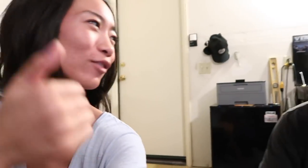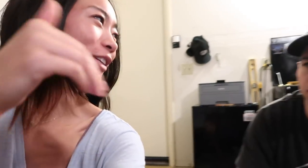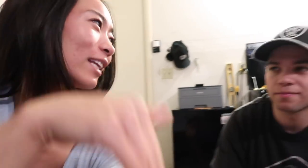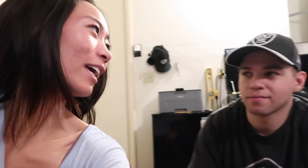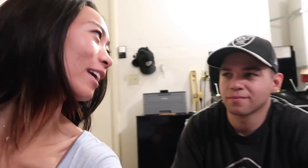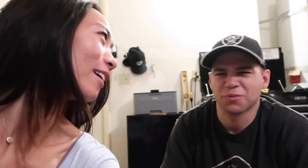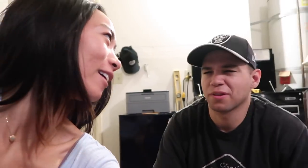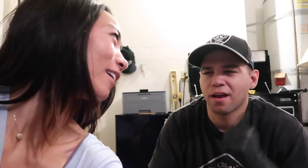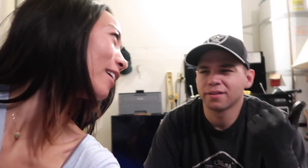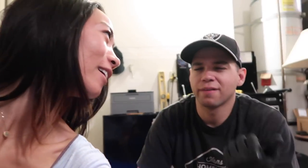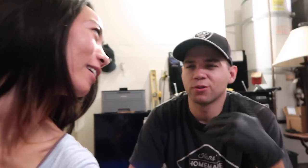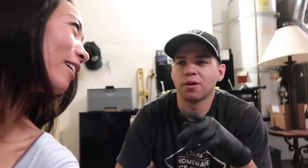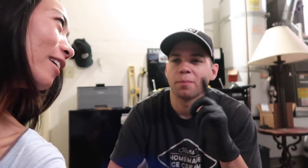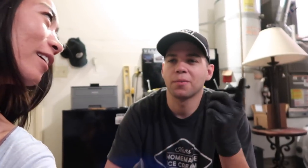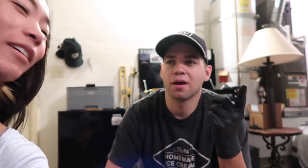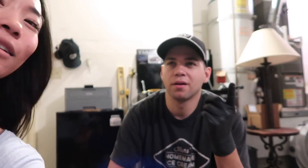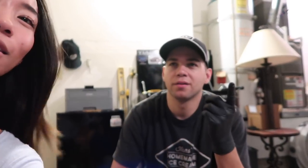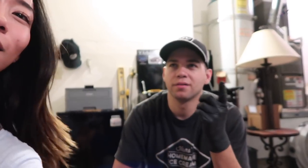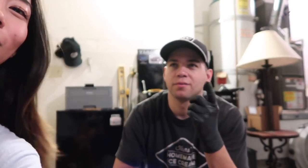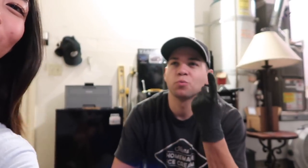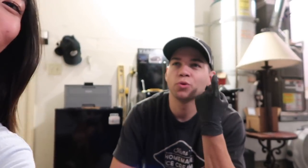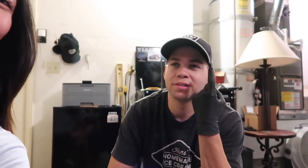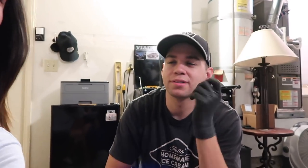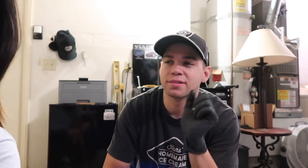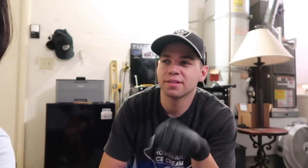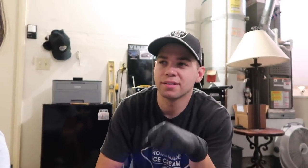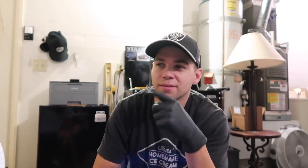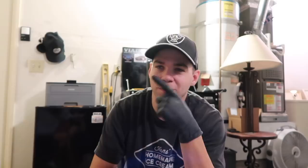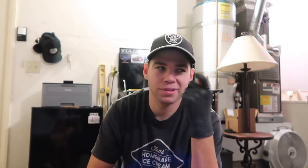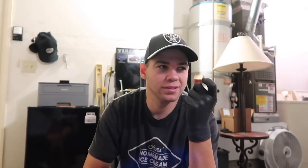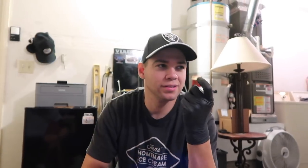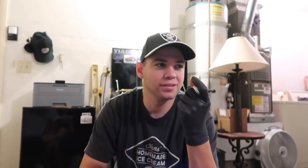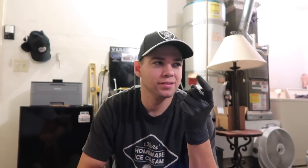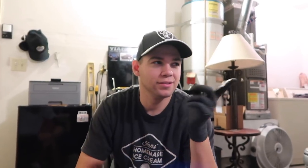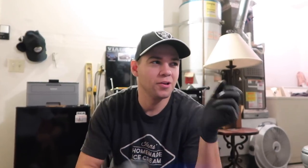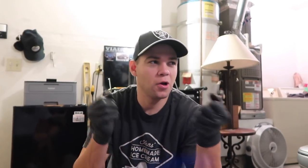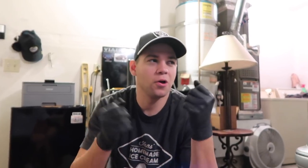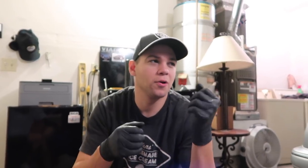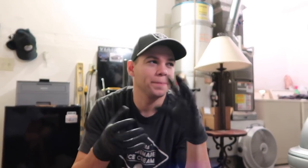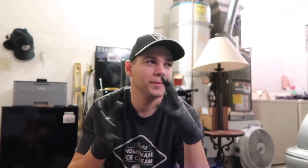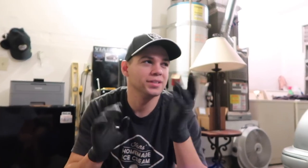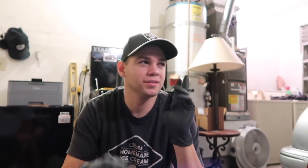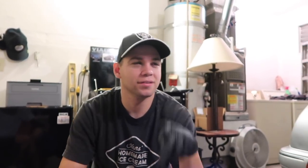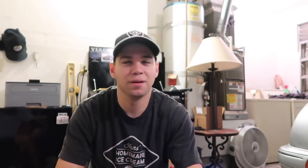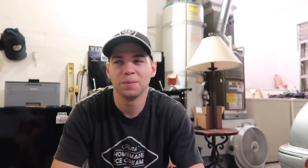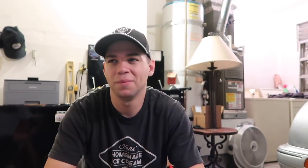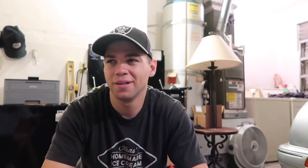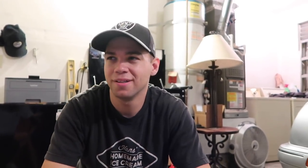R: not everynight! but recently yes because it's so messed up!